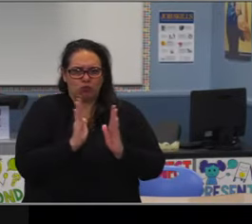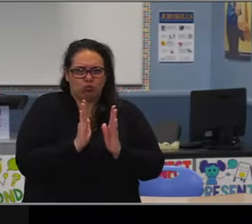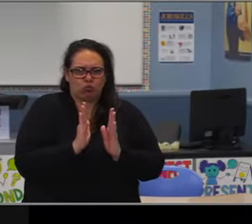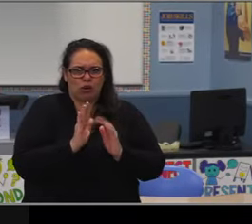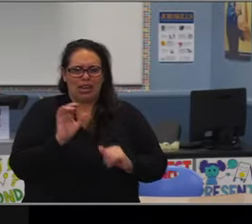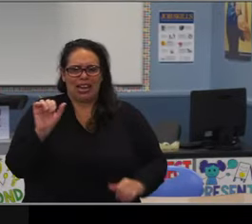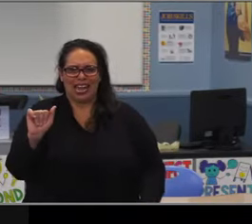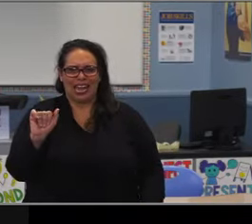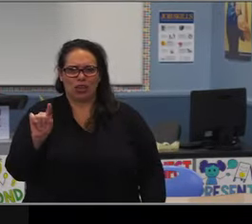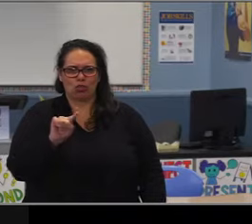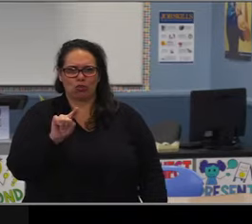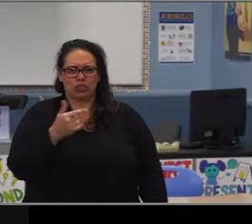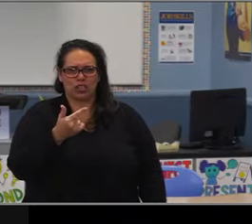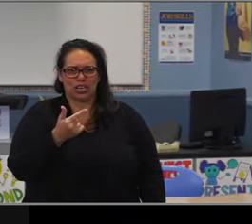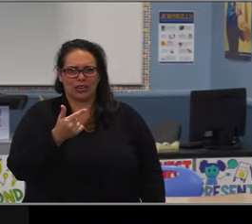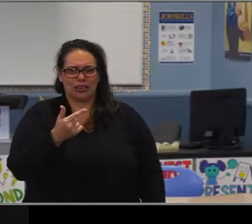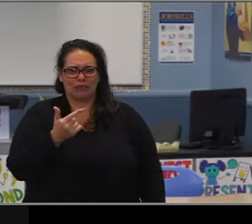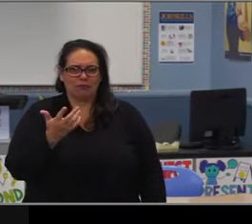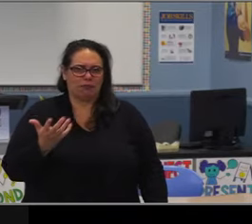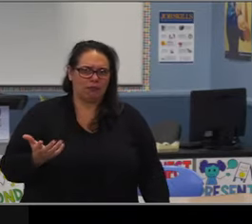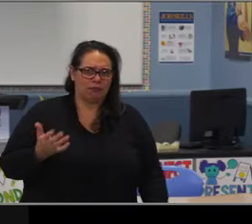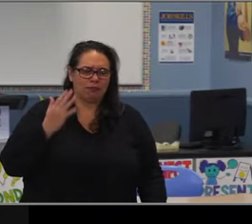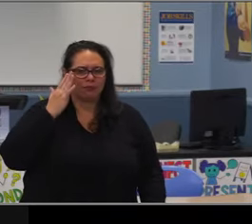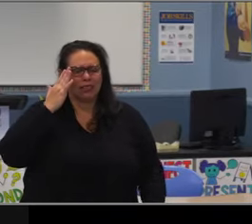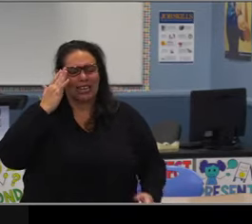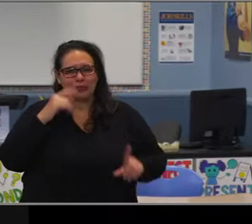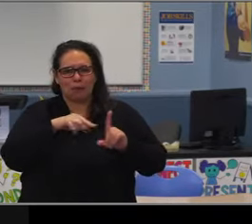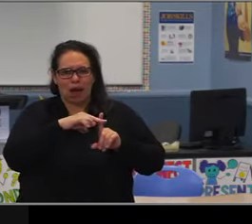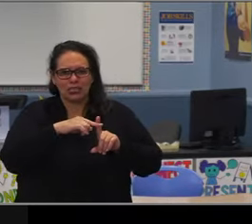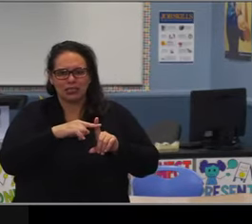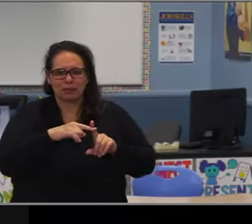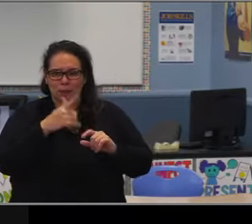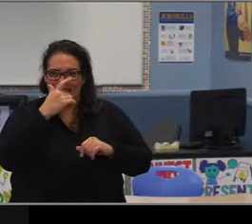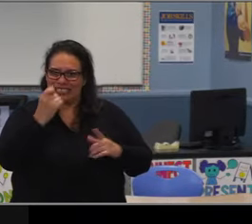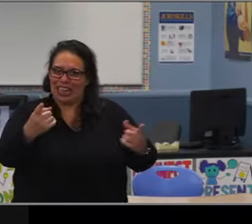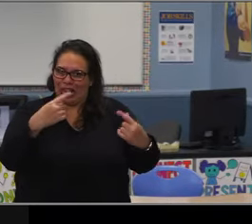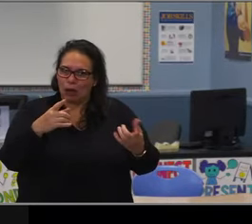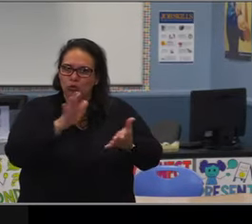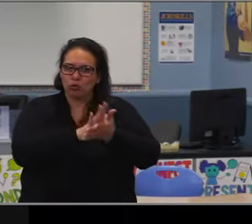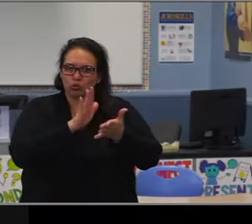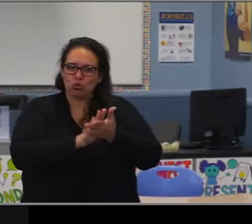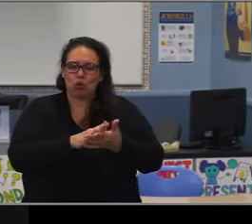between ninth and 11th grade. And so therefore you're seeing them not stay over that 50th percentile,